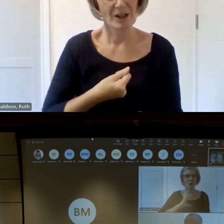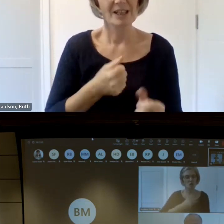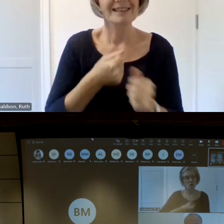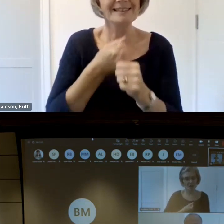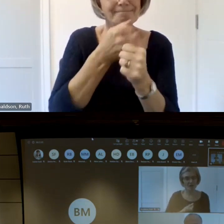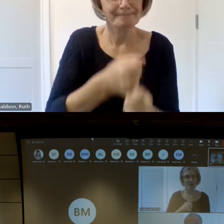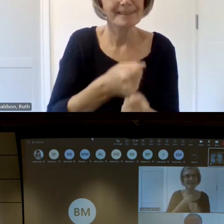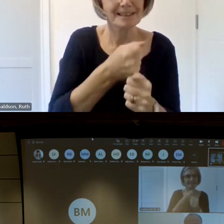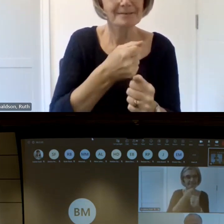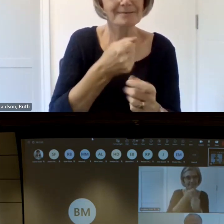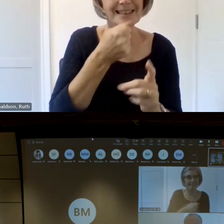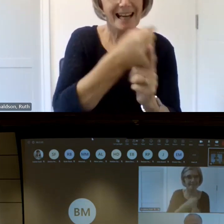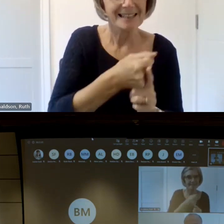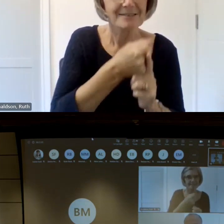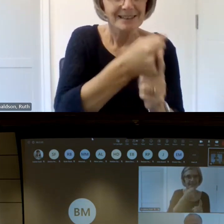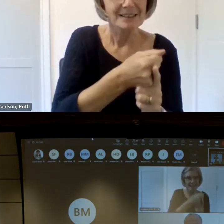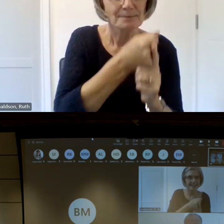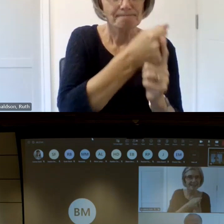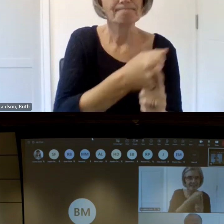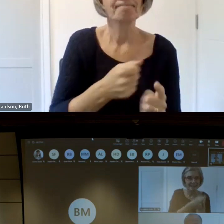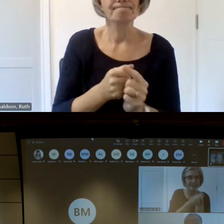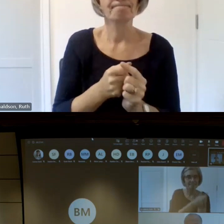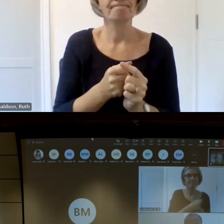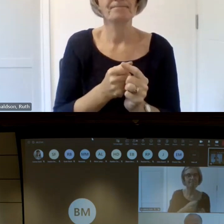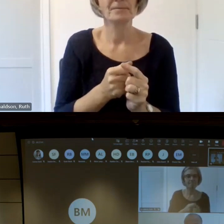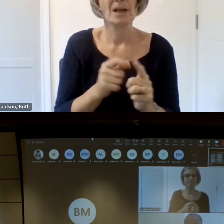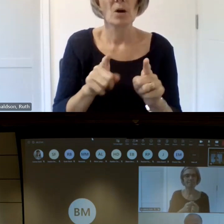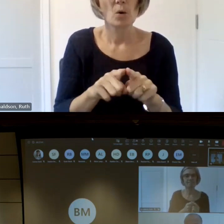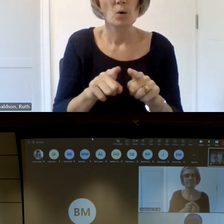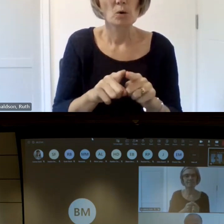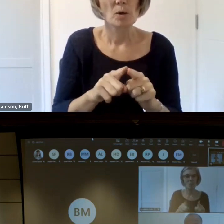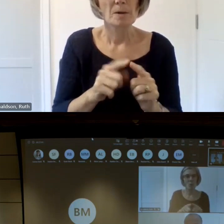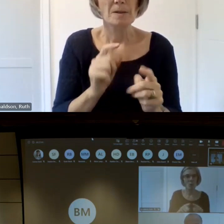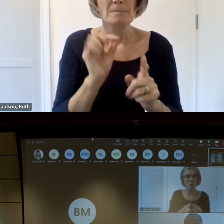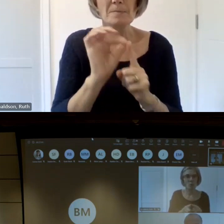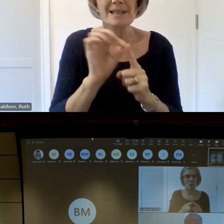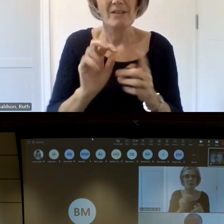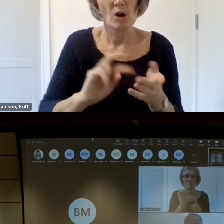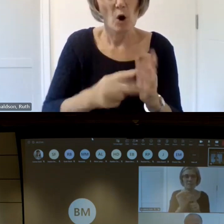co-founder of excuse my beuty a trans collect of organizing regular event funds for Trans